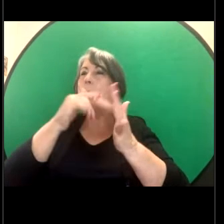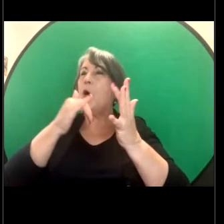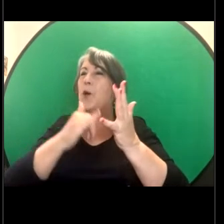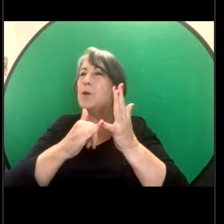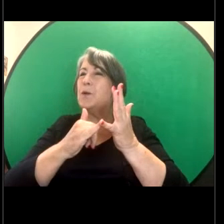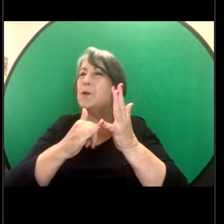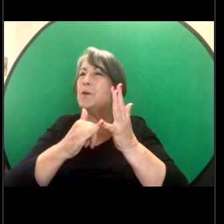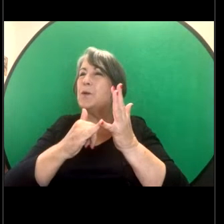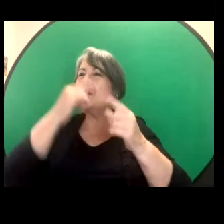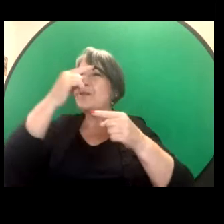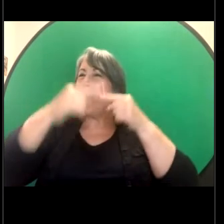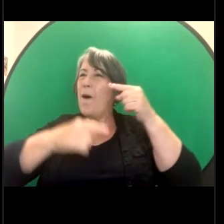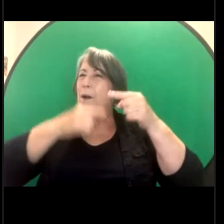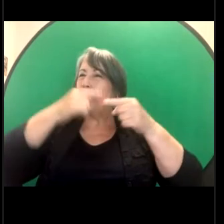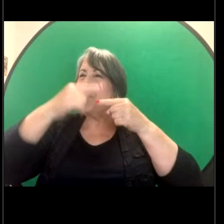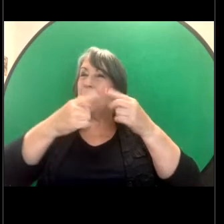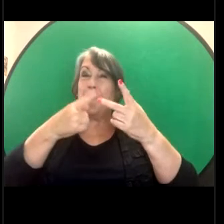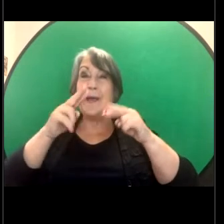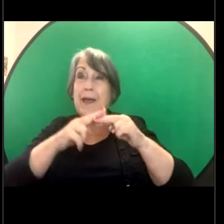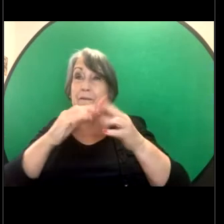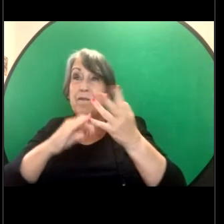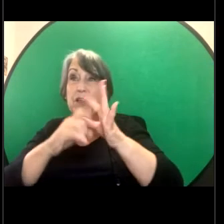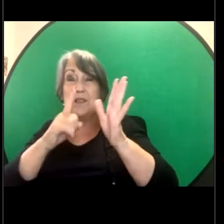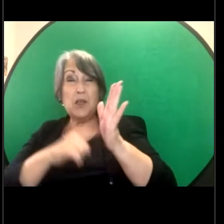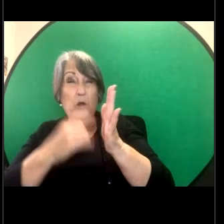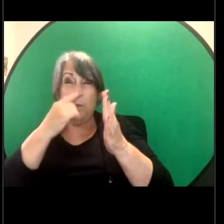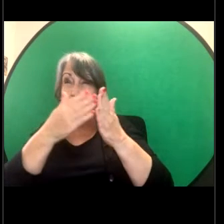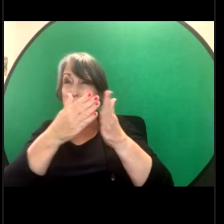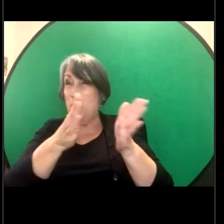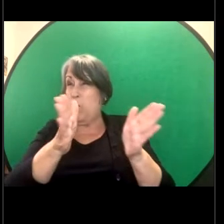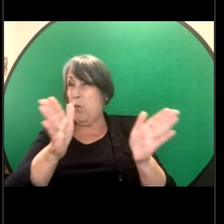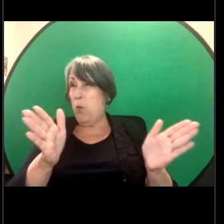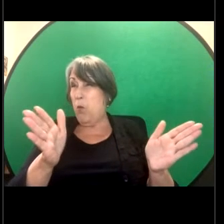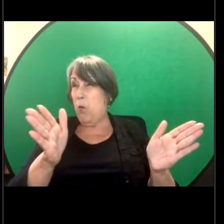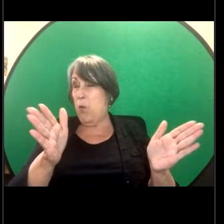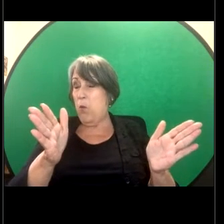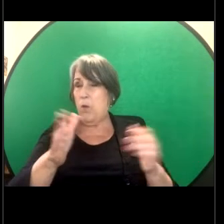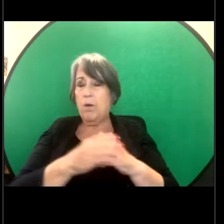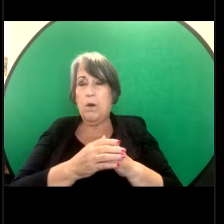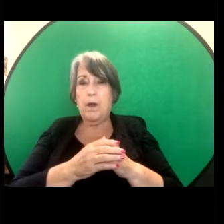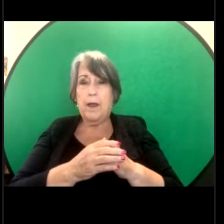Whether it's sexual might be quite broad. When we considered this comment